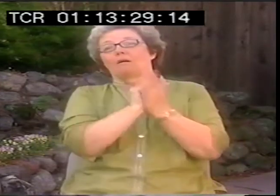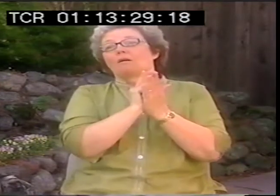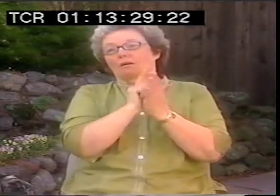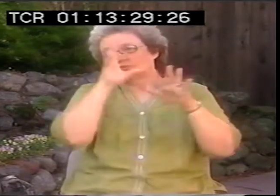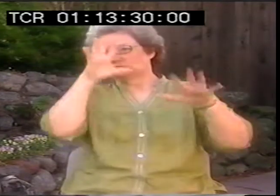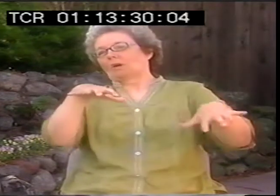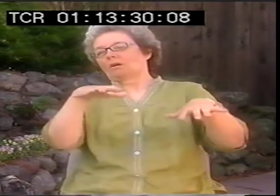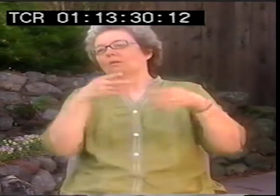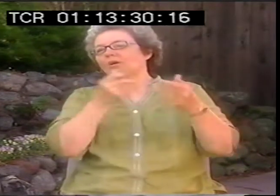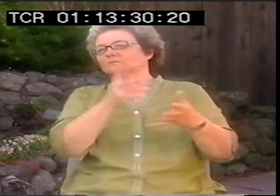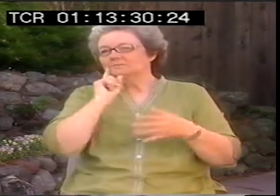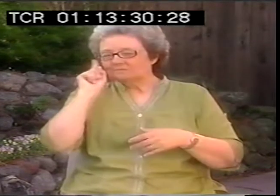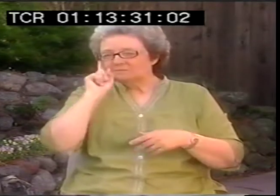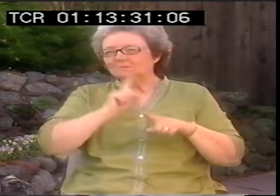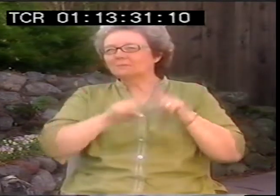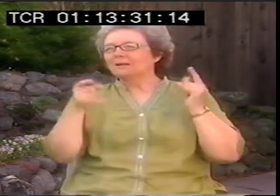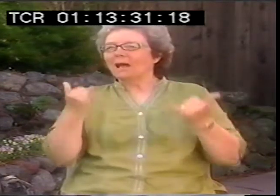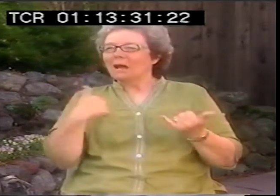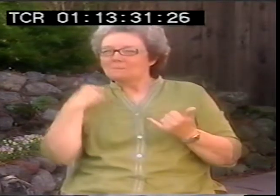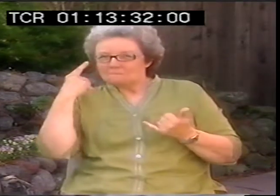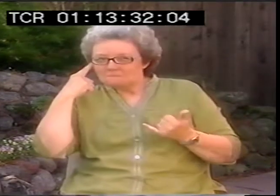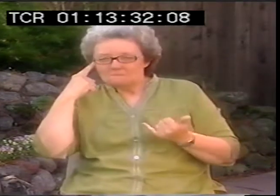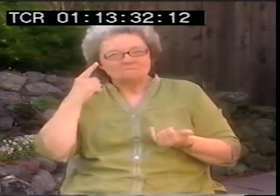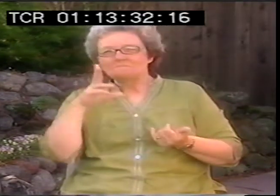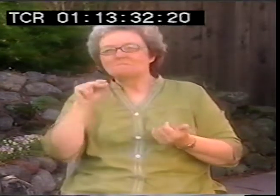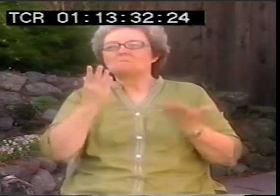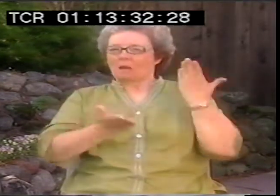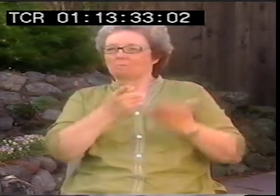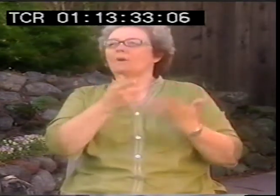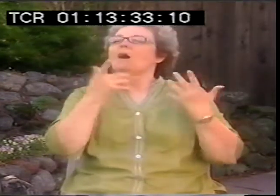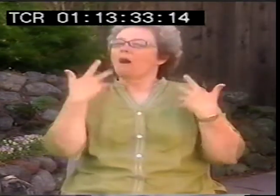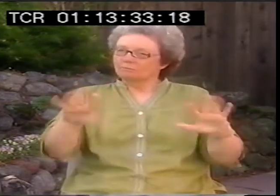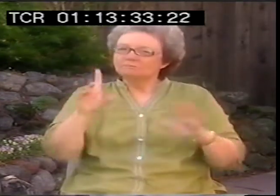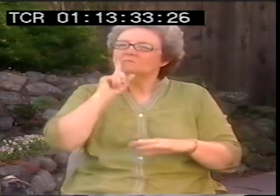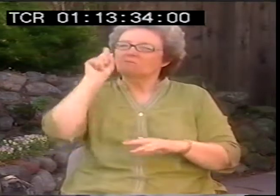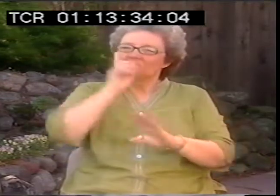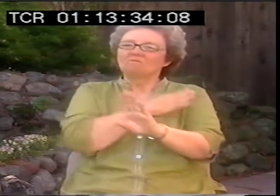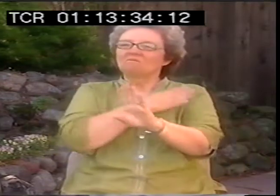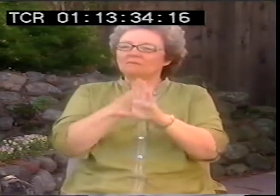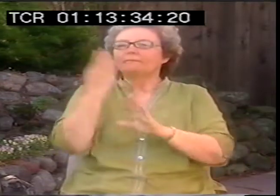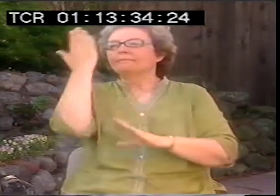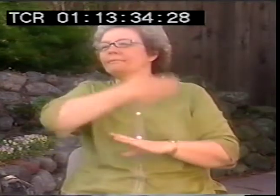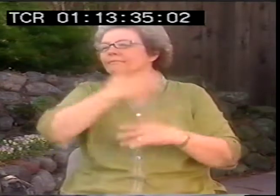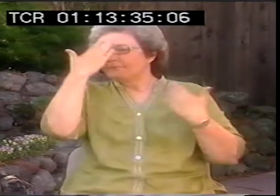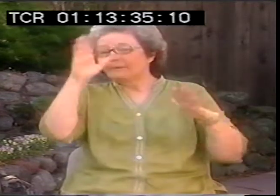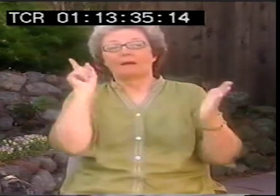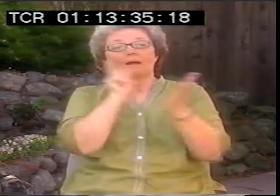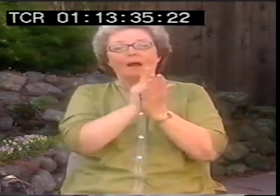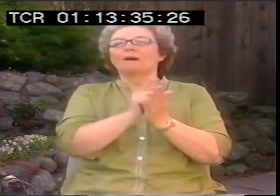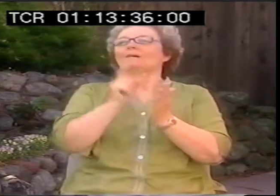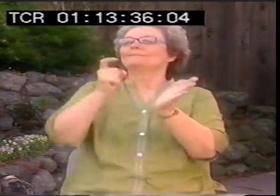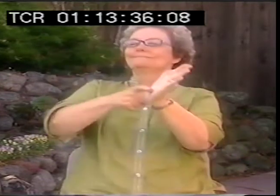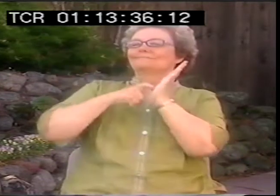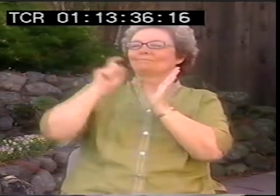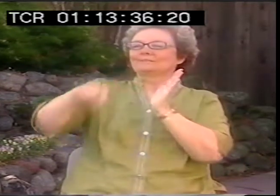to the hospital and that's when they discovered she was deaf. And for a while people thought that maybe the shock of that fall was what caused her to be deaf.